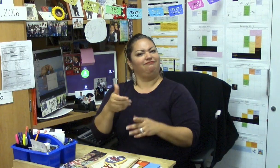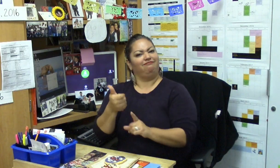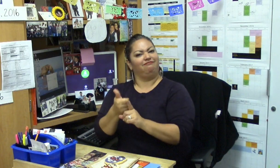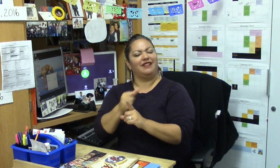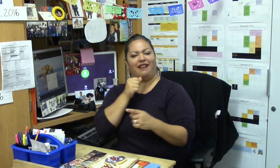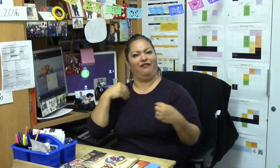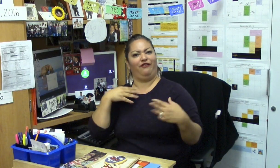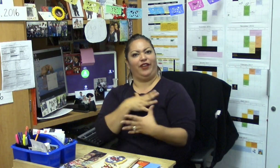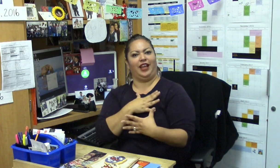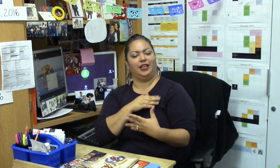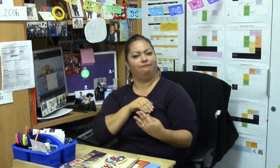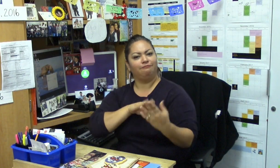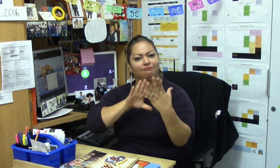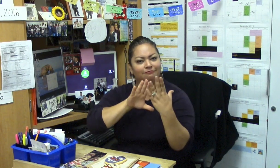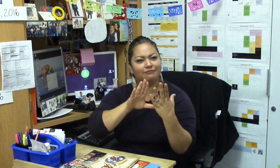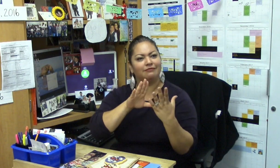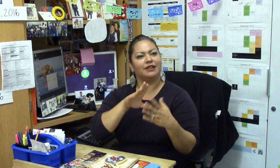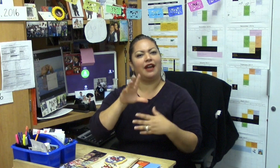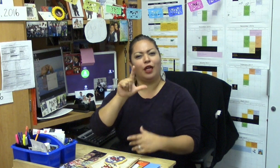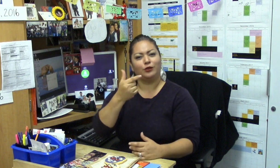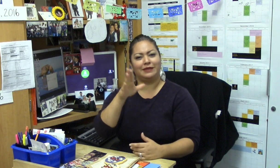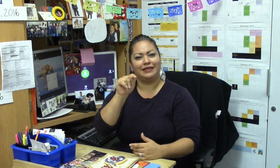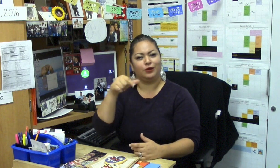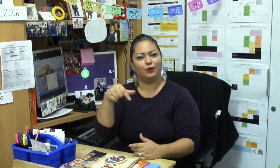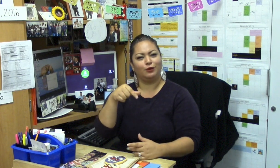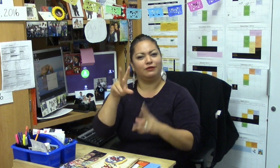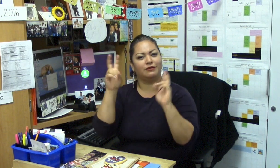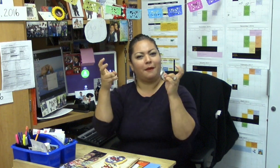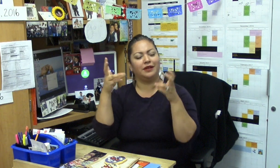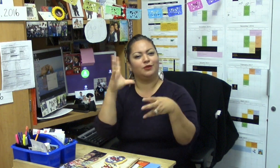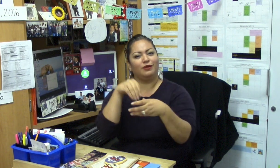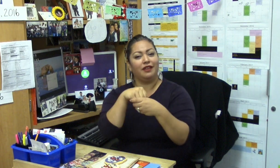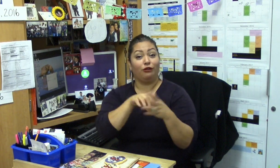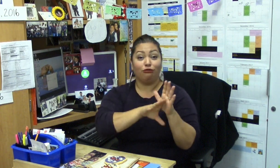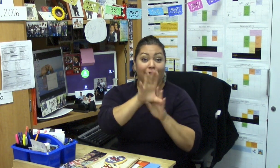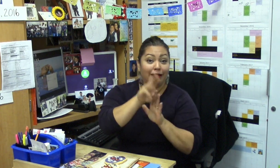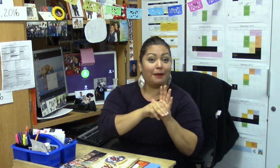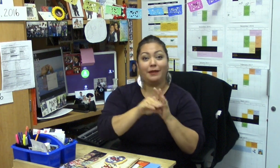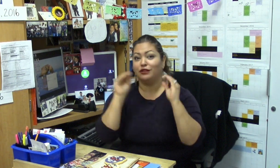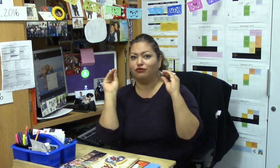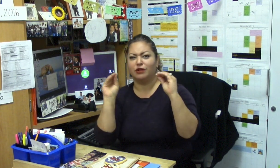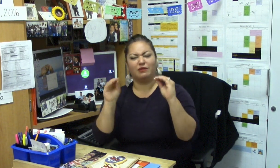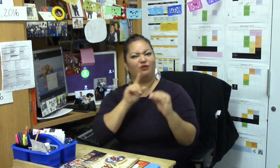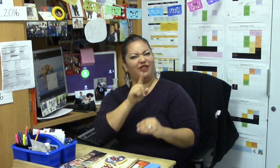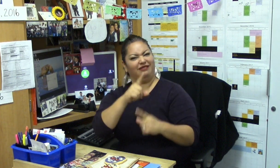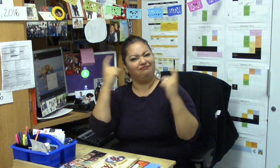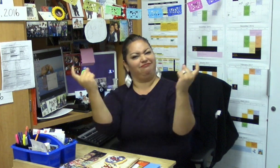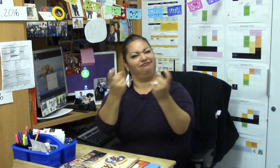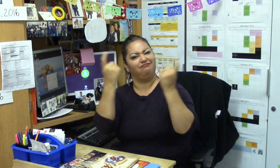Unafraid of addressing LGBTQ topics within curriculum and instruction as well as celebrating it